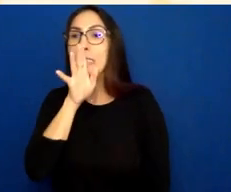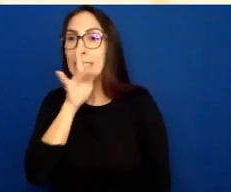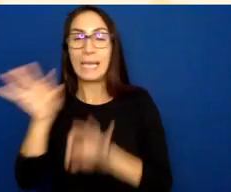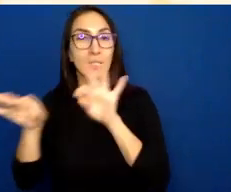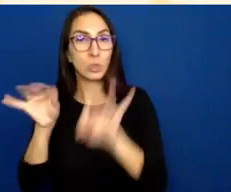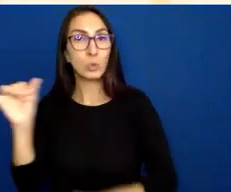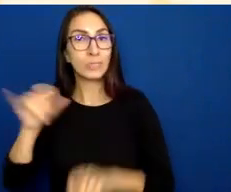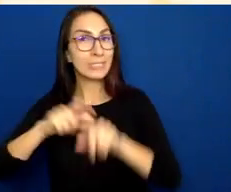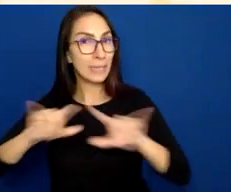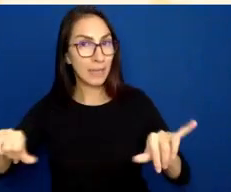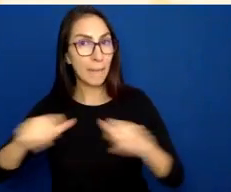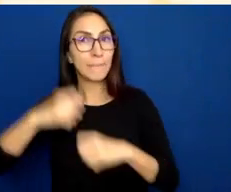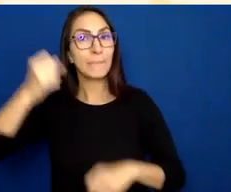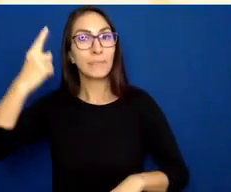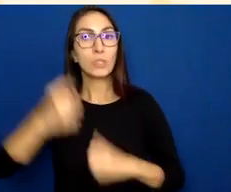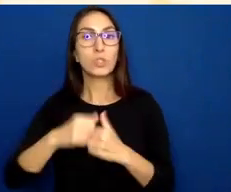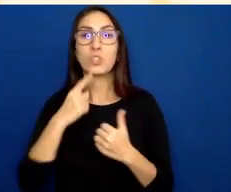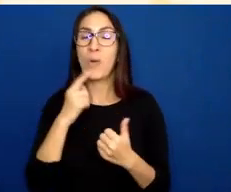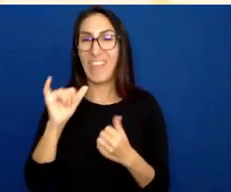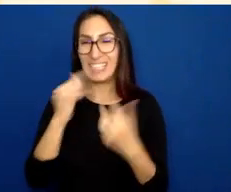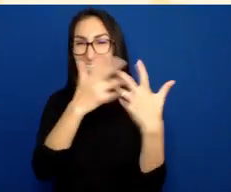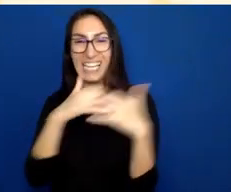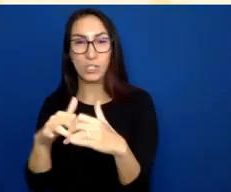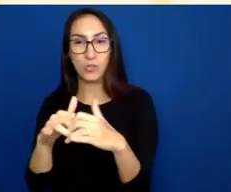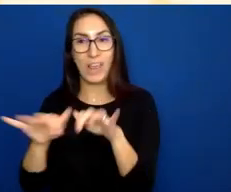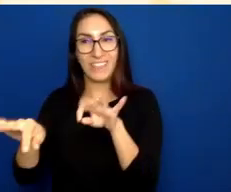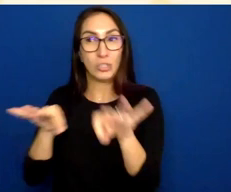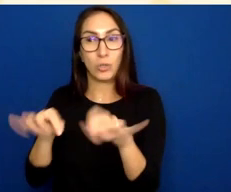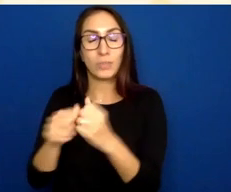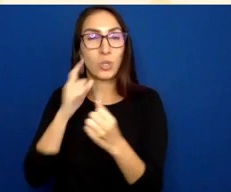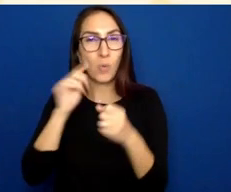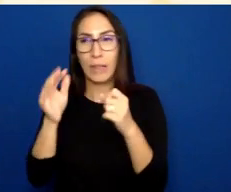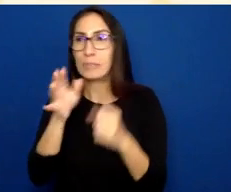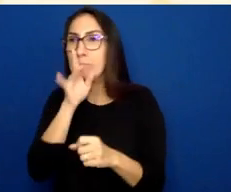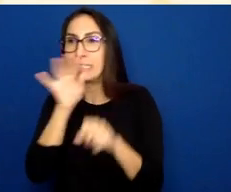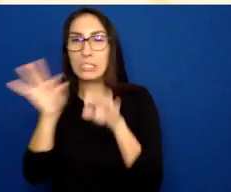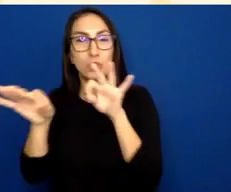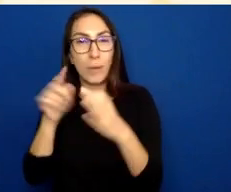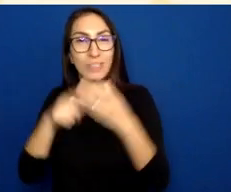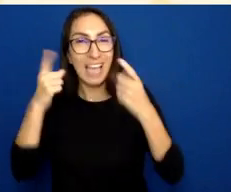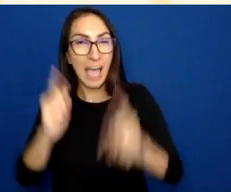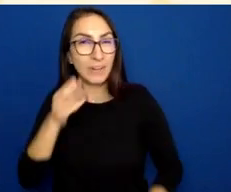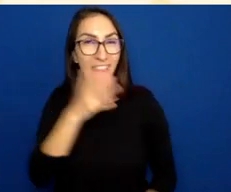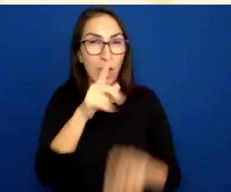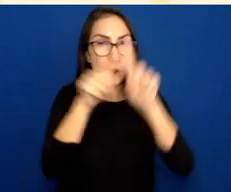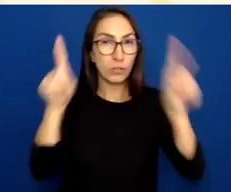It's describing what's happening on the screen. It's almost like listening to a baseball game.